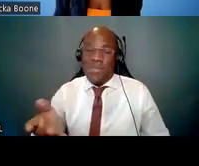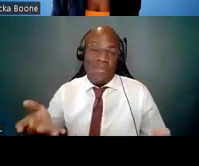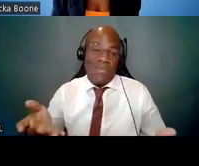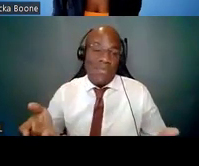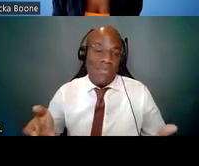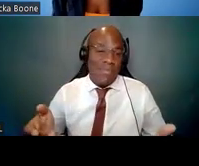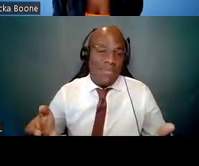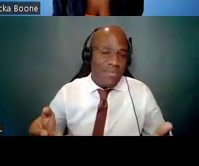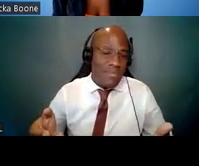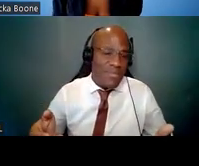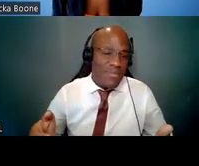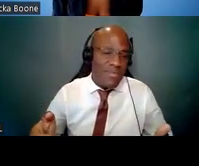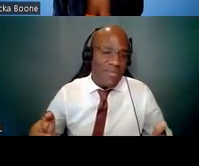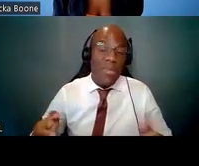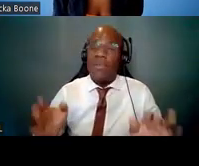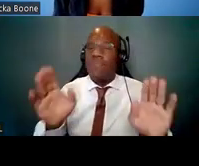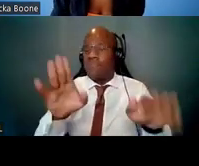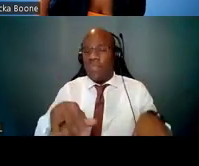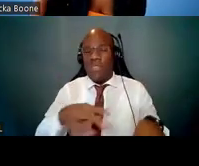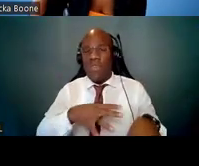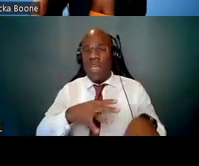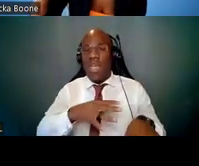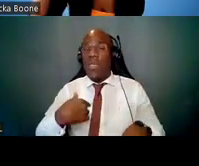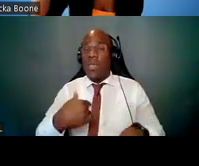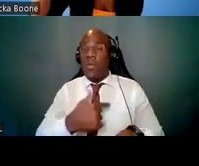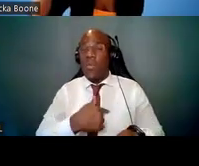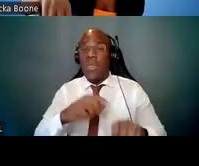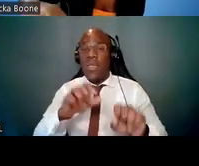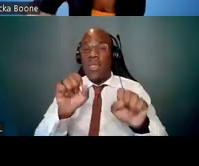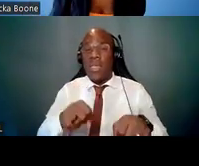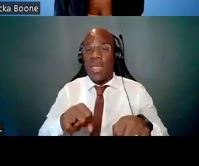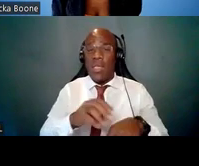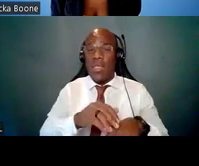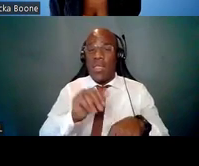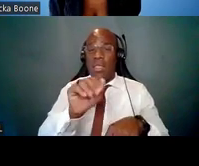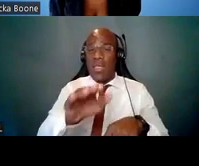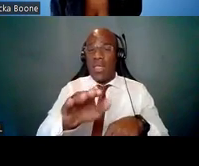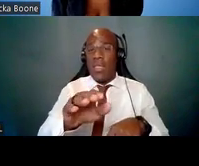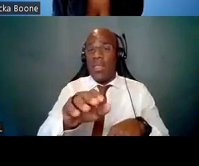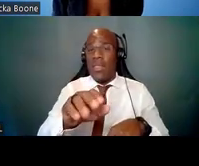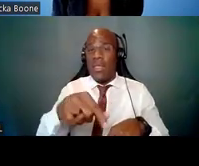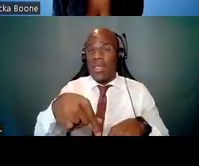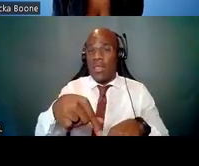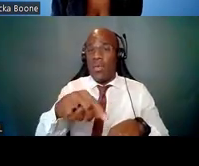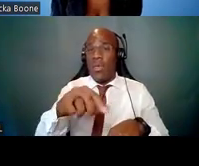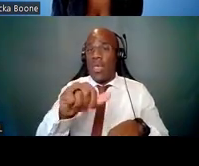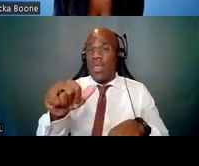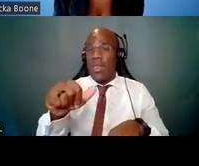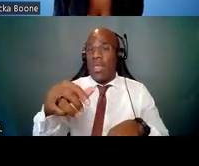but what we can do is provide in the Q and A the link to the FAQs on our Research